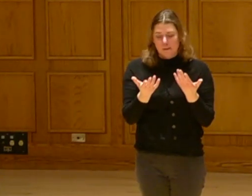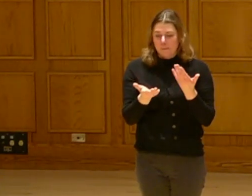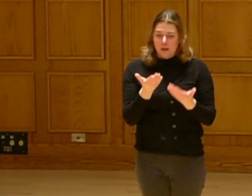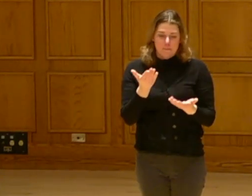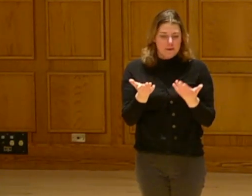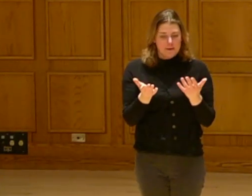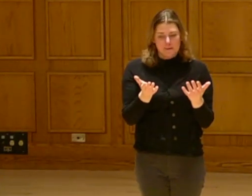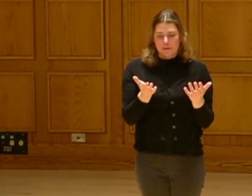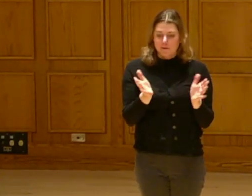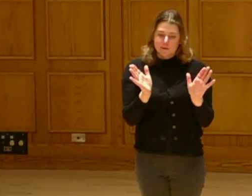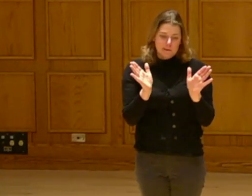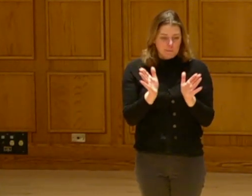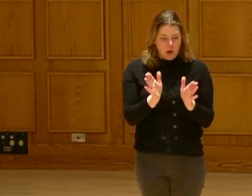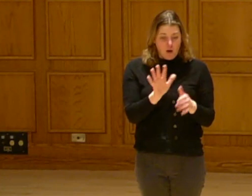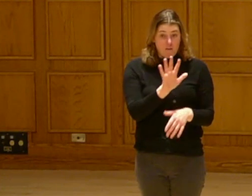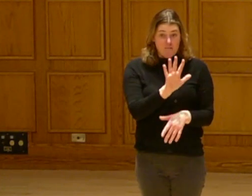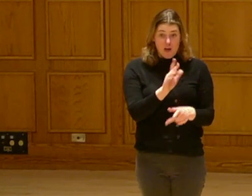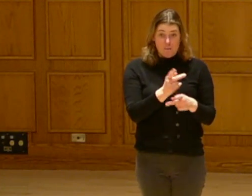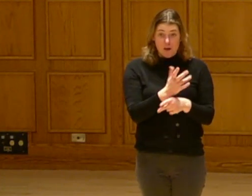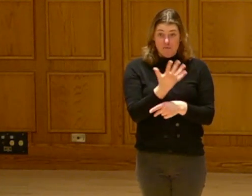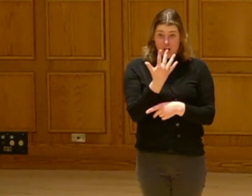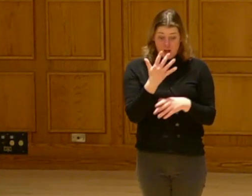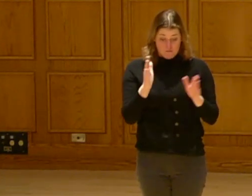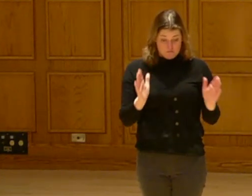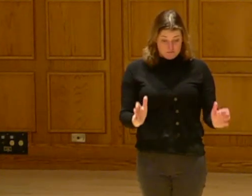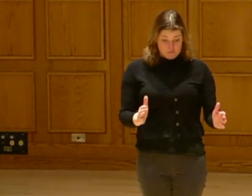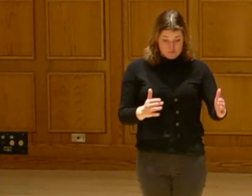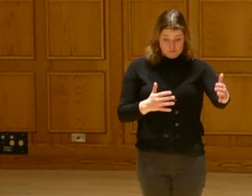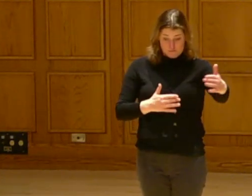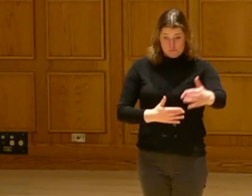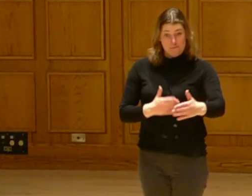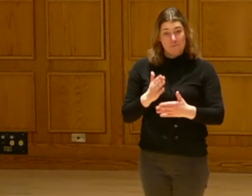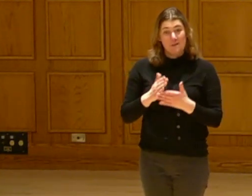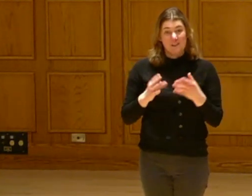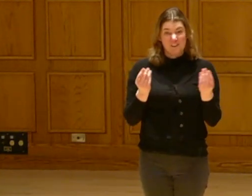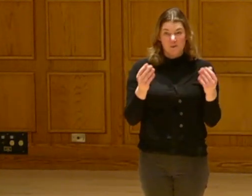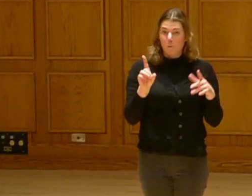Whether it is a small five by five piece of earth that you live